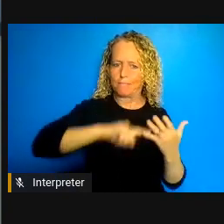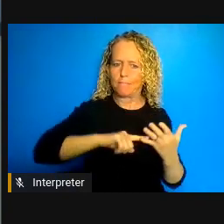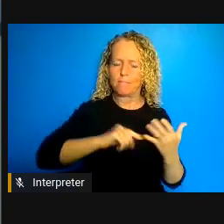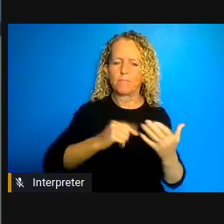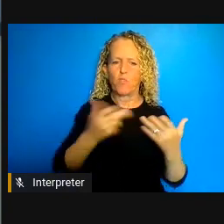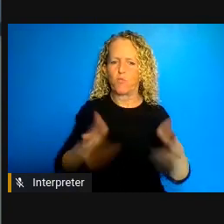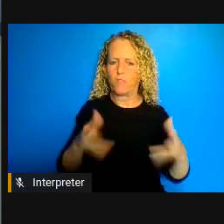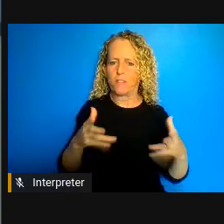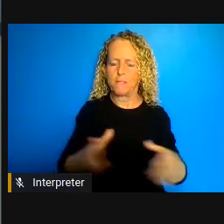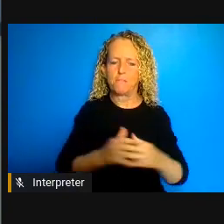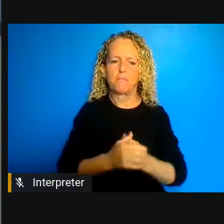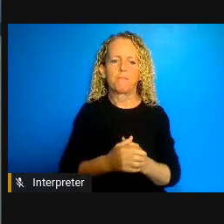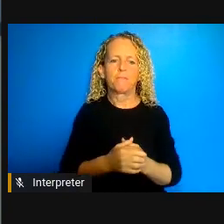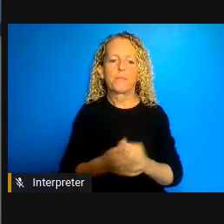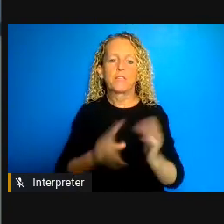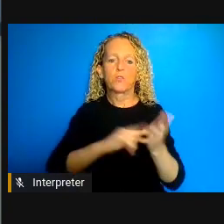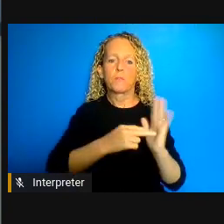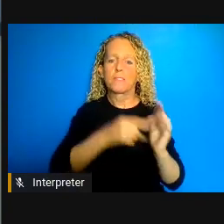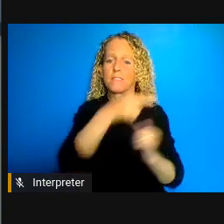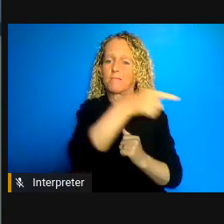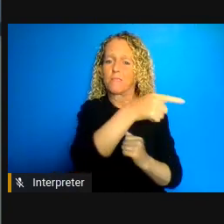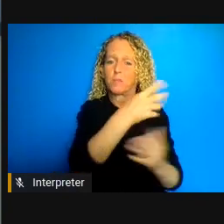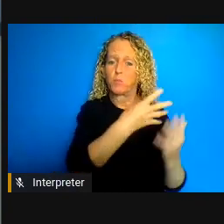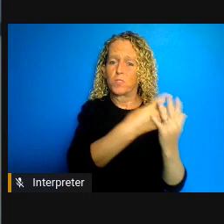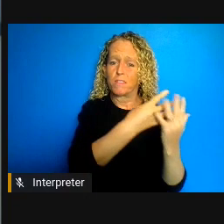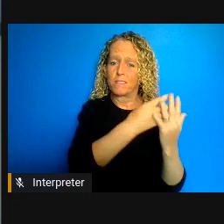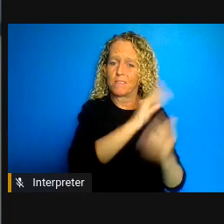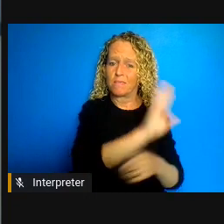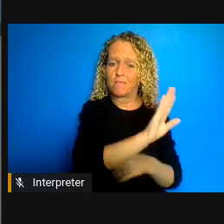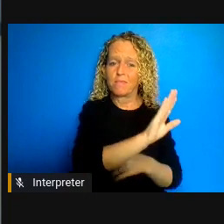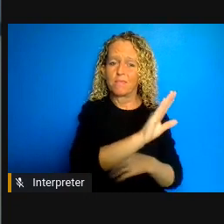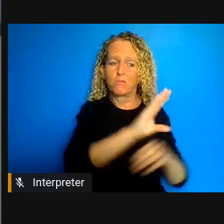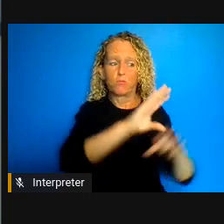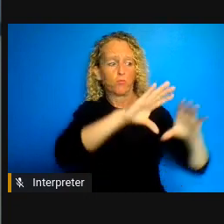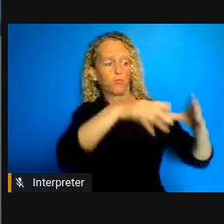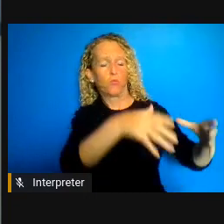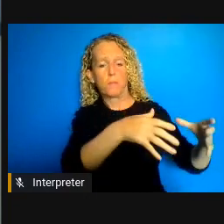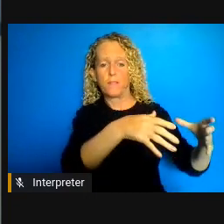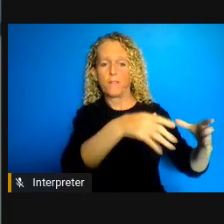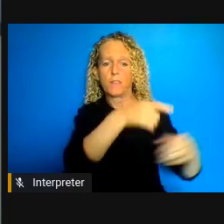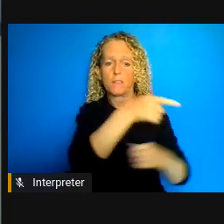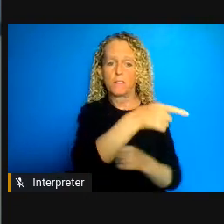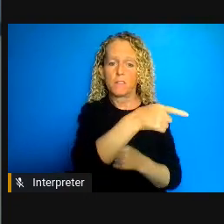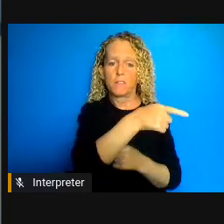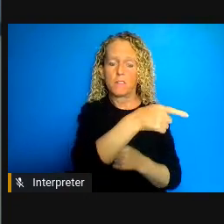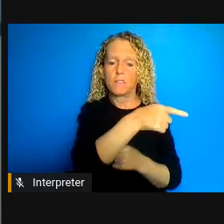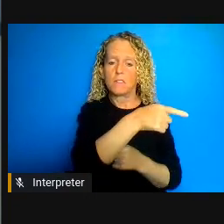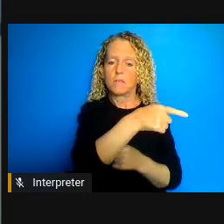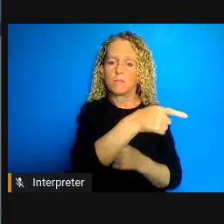population already has as a demographic enhance susceptibility to the infection